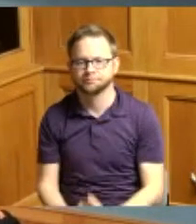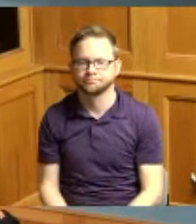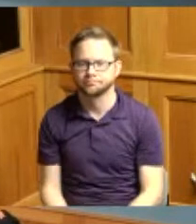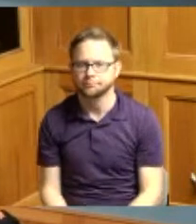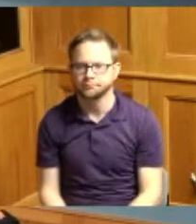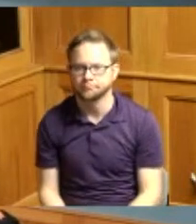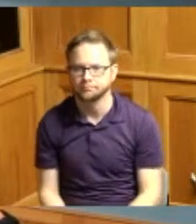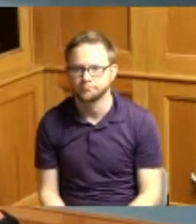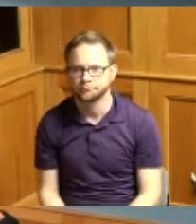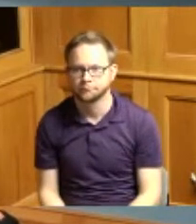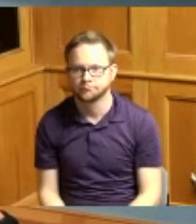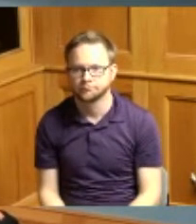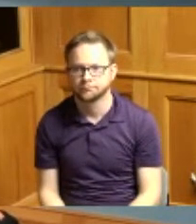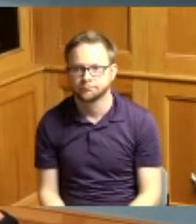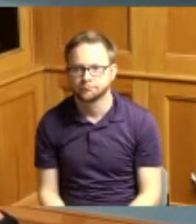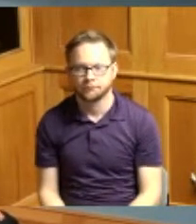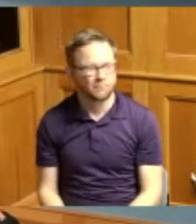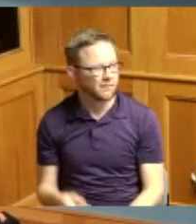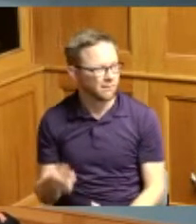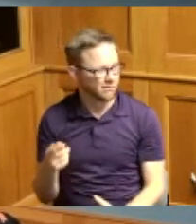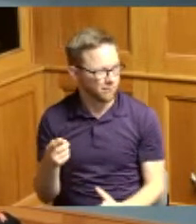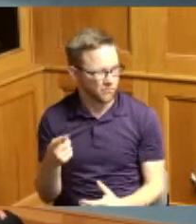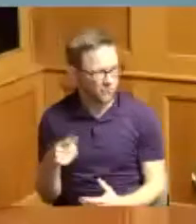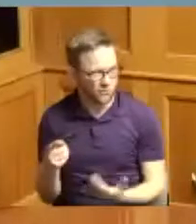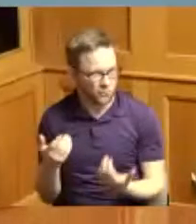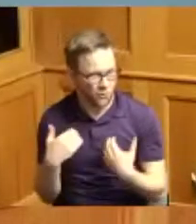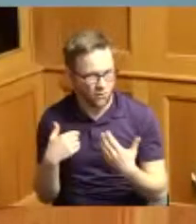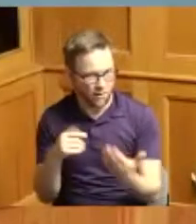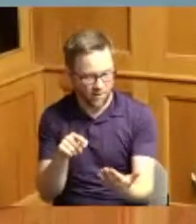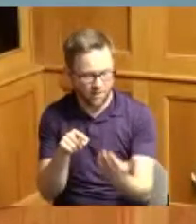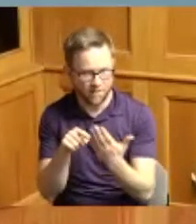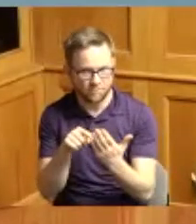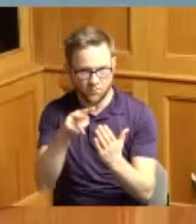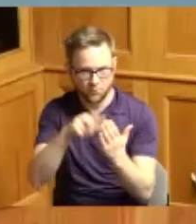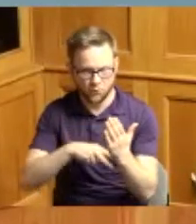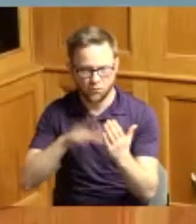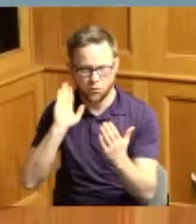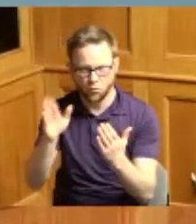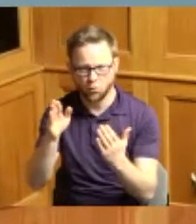and you guys should have that because we're all going to read that together also um